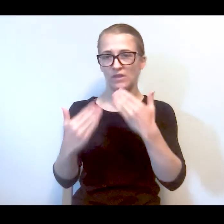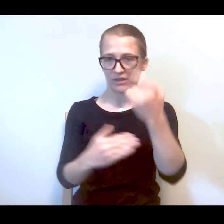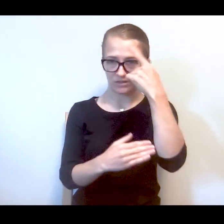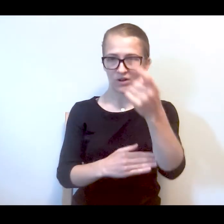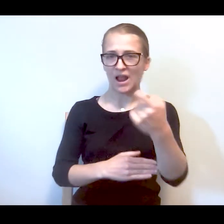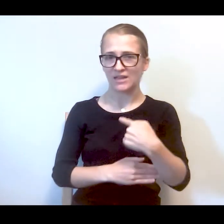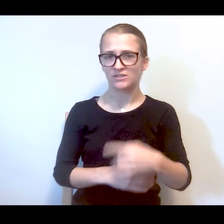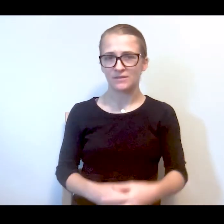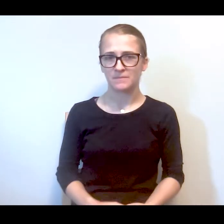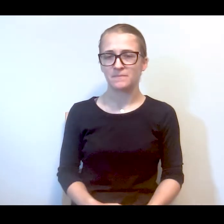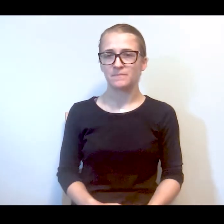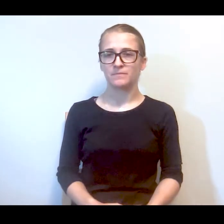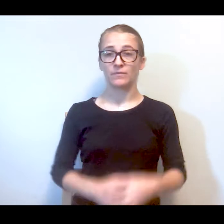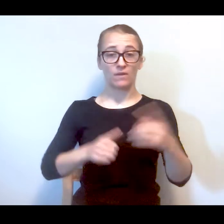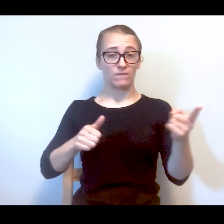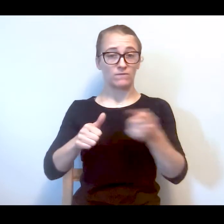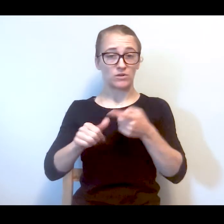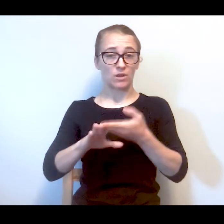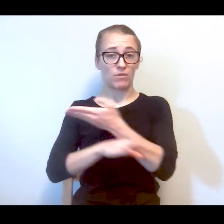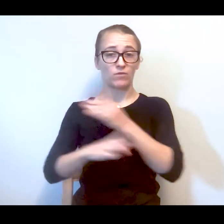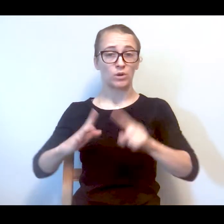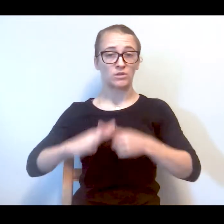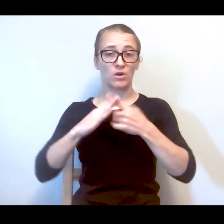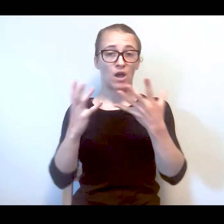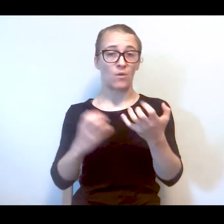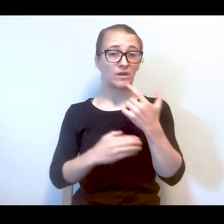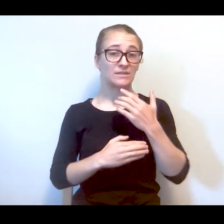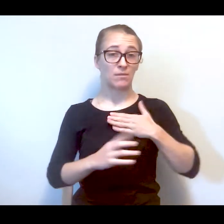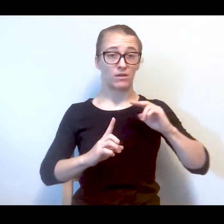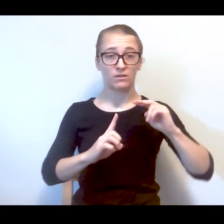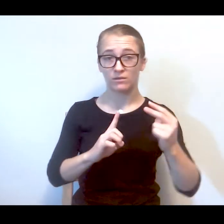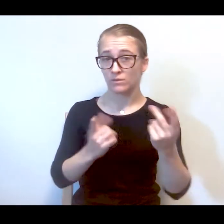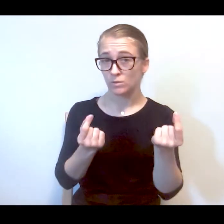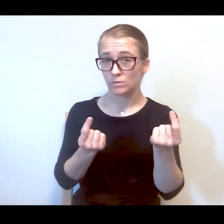question. First, before we begin, I just want to say my